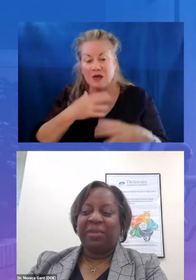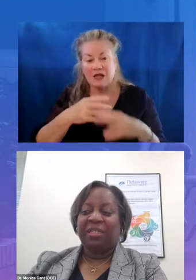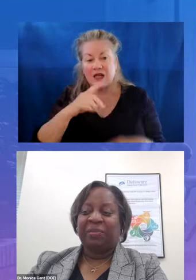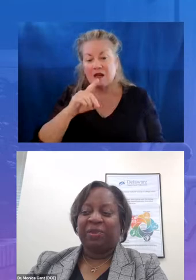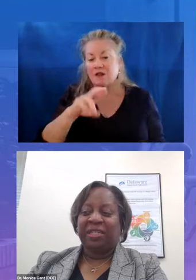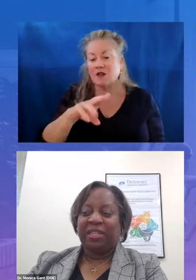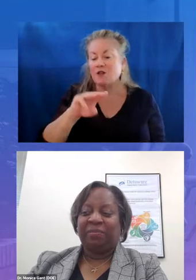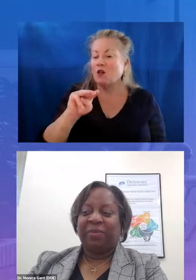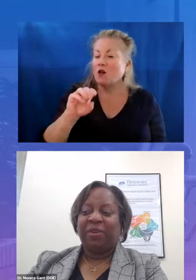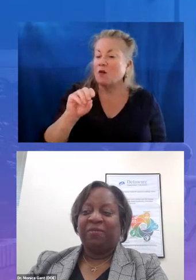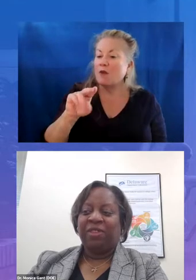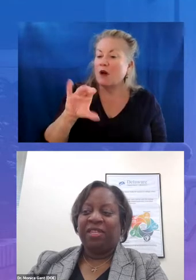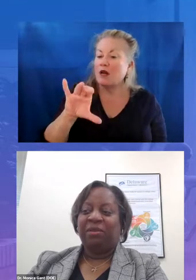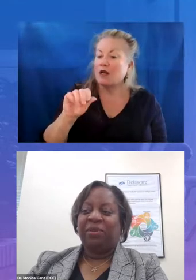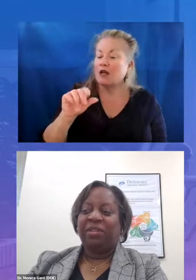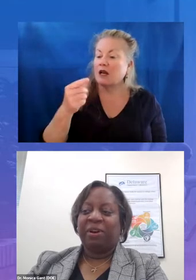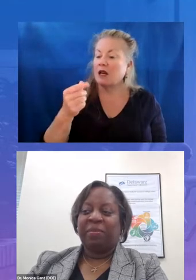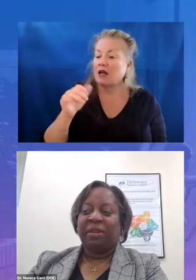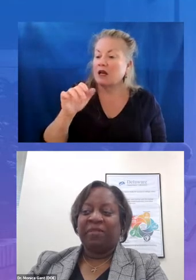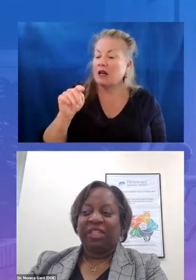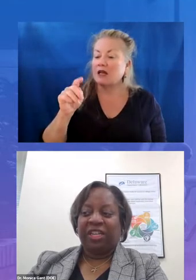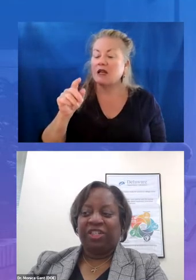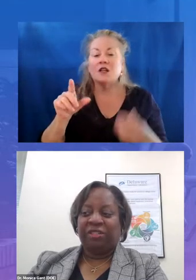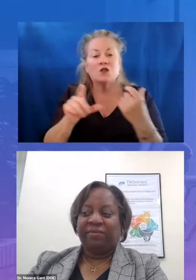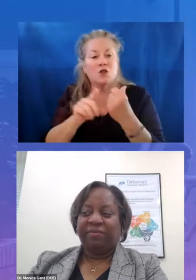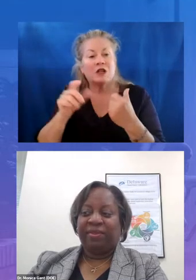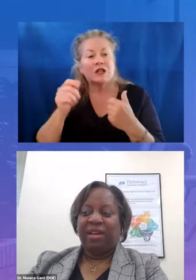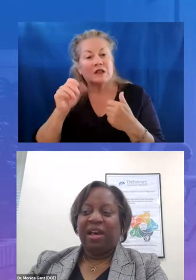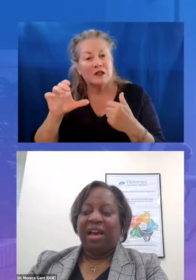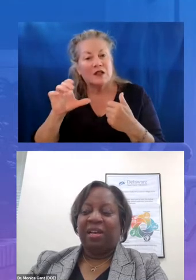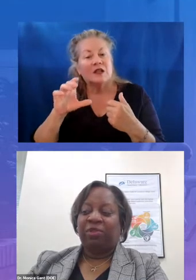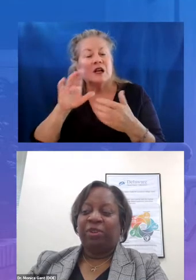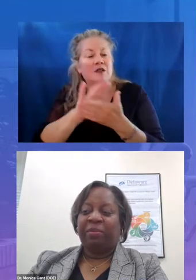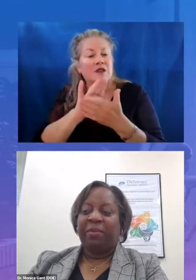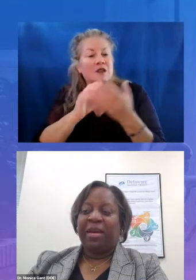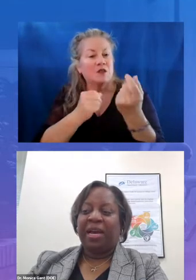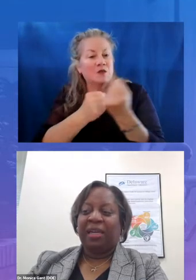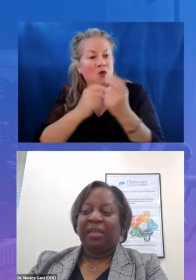support team for the delaware department of education i am joined by my colleague